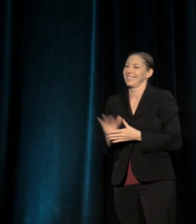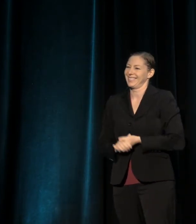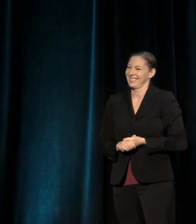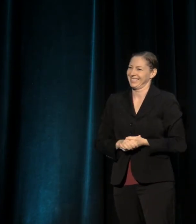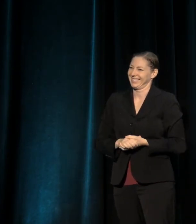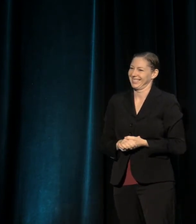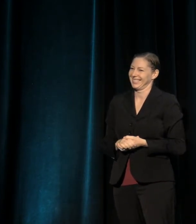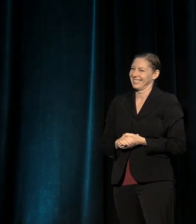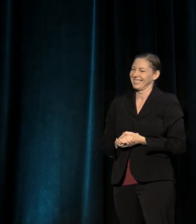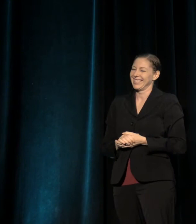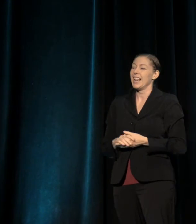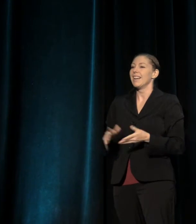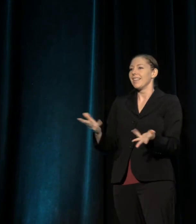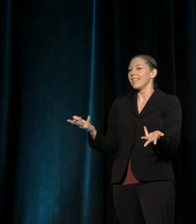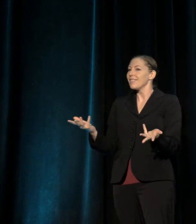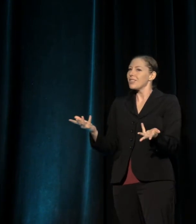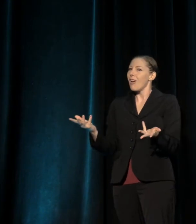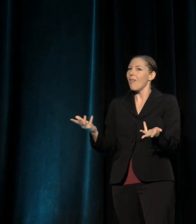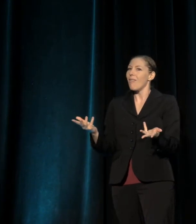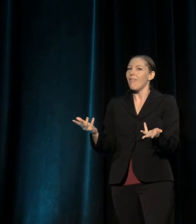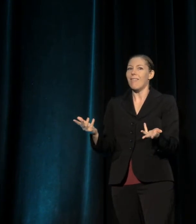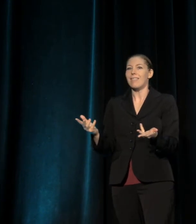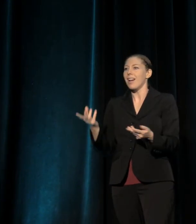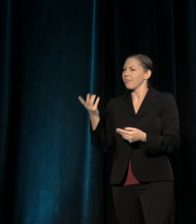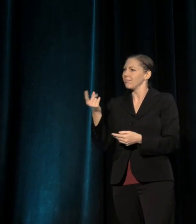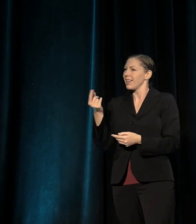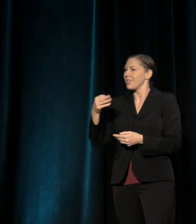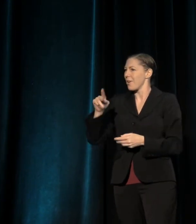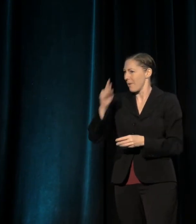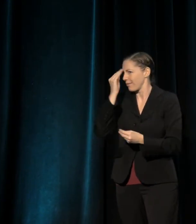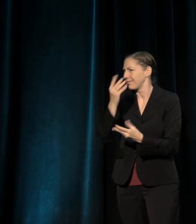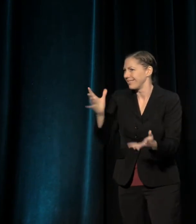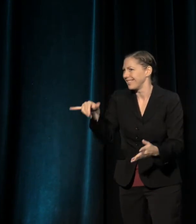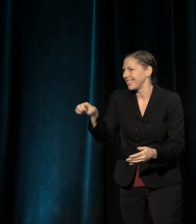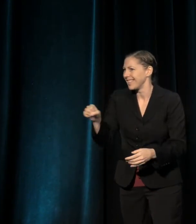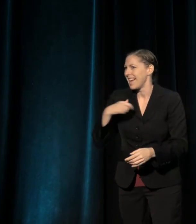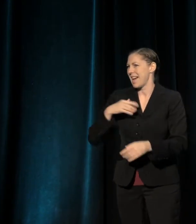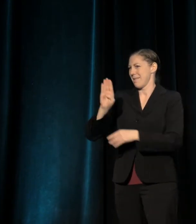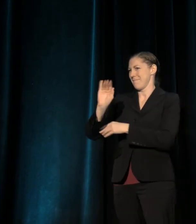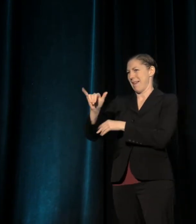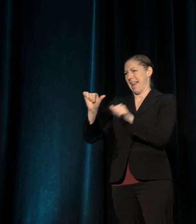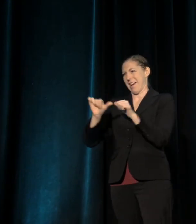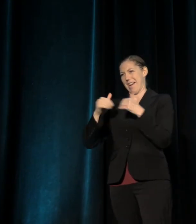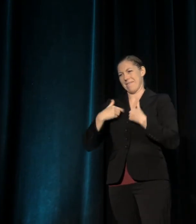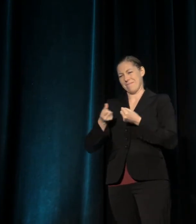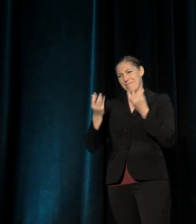And so this is a logical conclusion -- dog parks, yeah. I'm from the Bay Area. We have a lot of those.